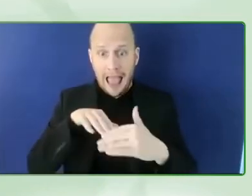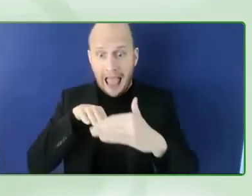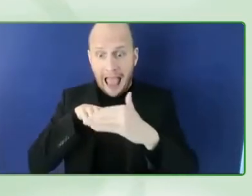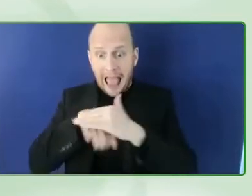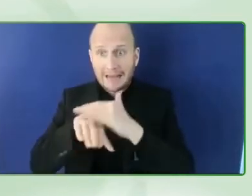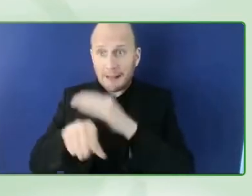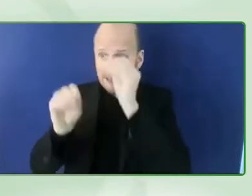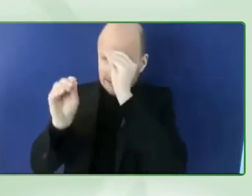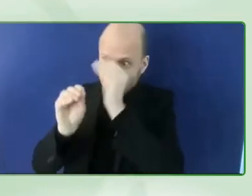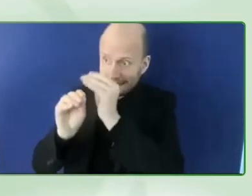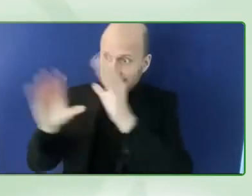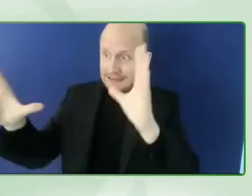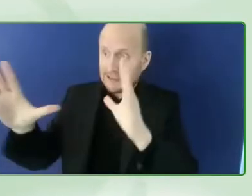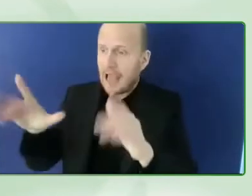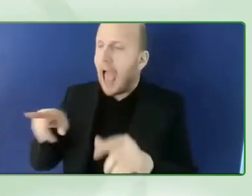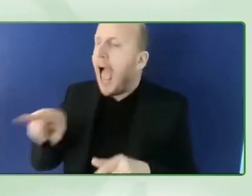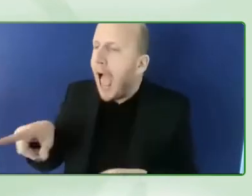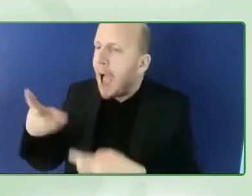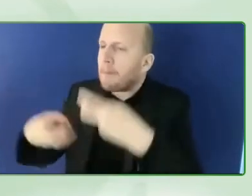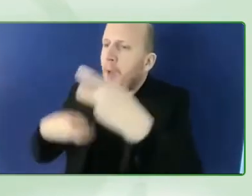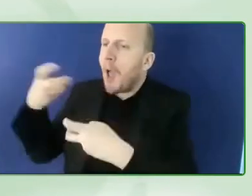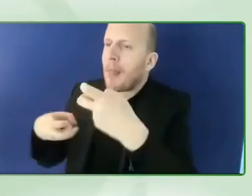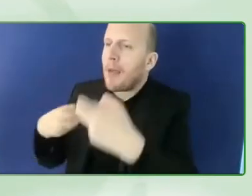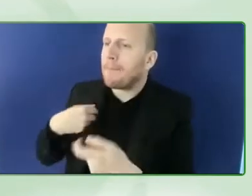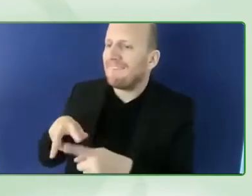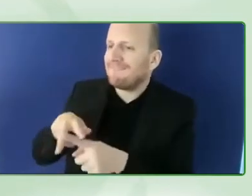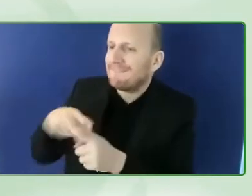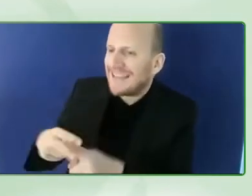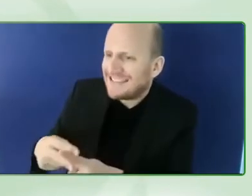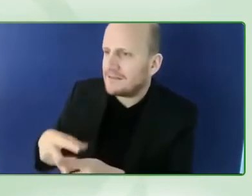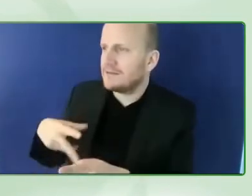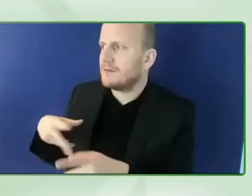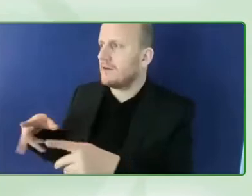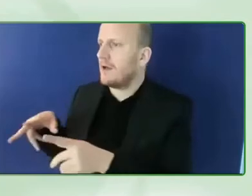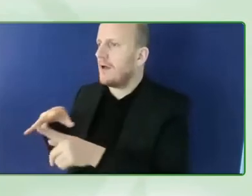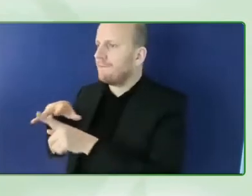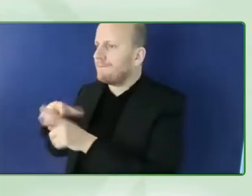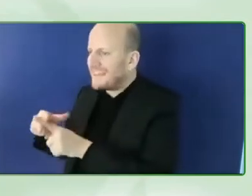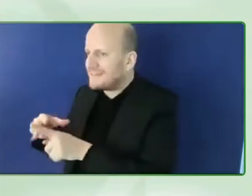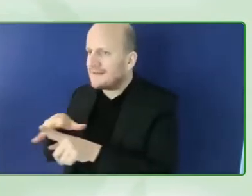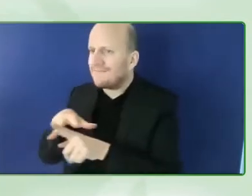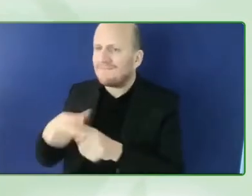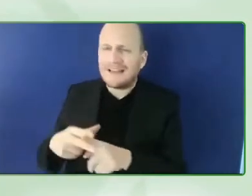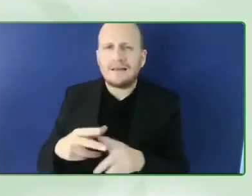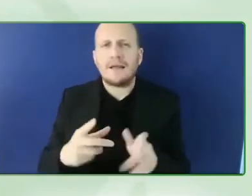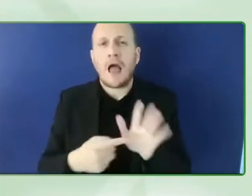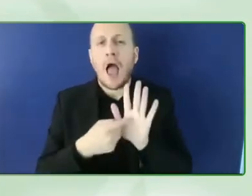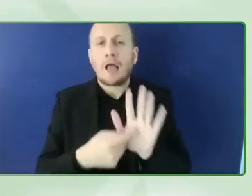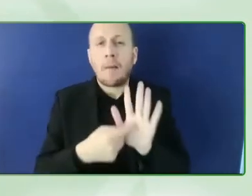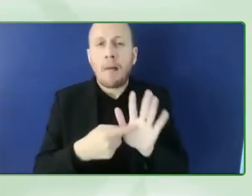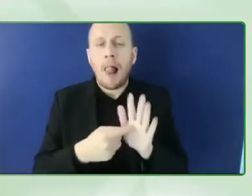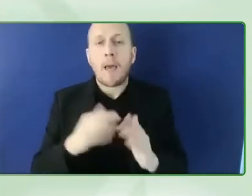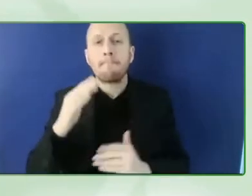we build unaccessible buildings and then we have to fix them we build an accessible website and